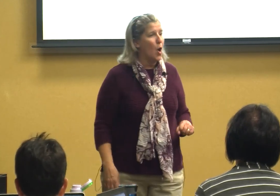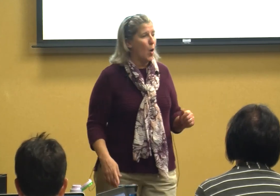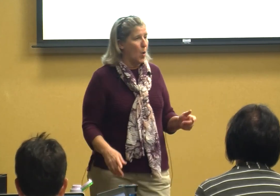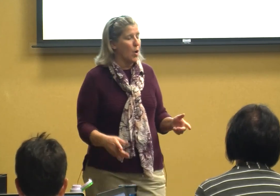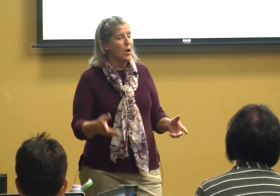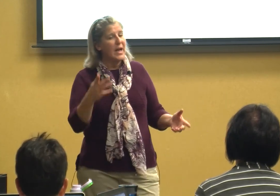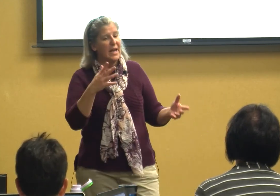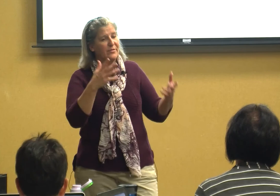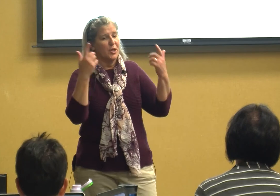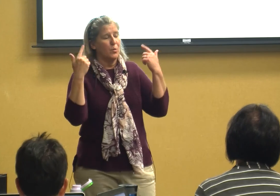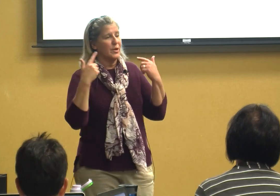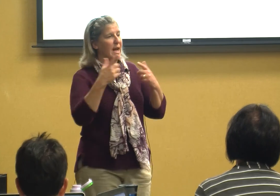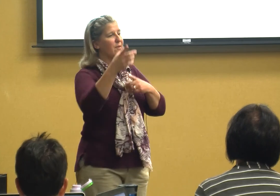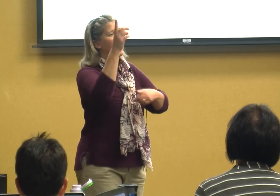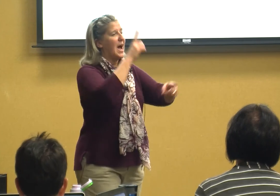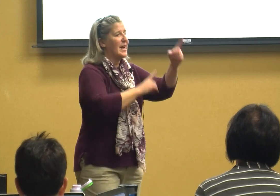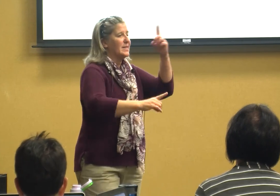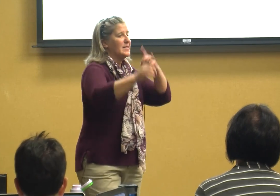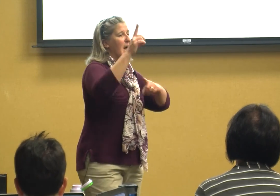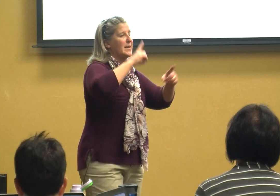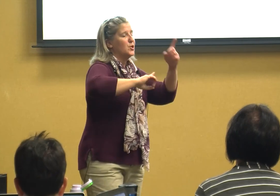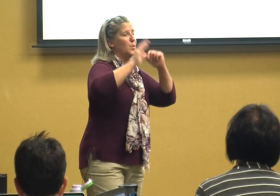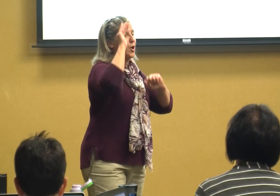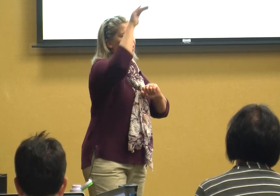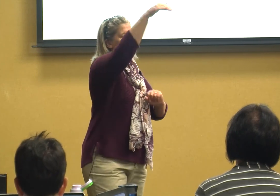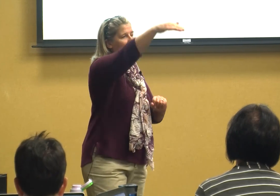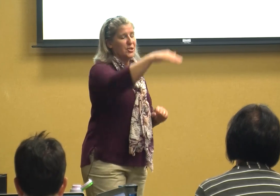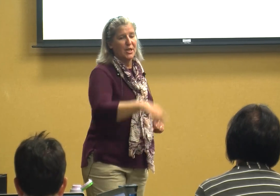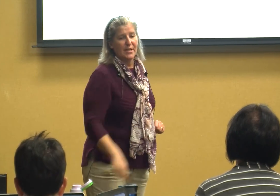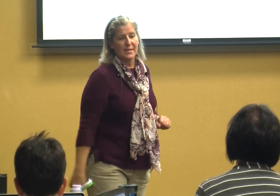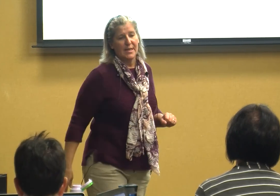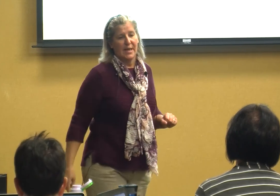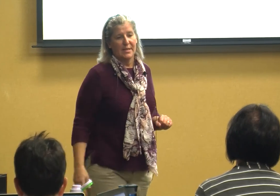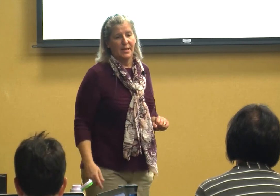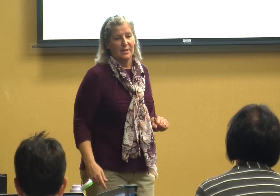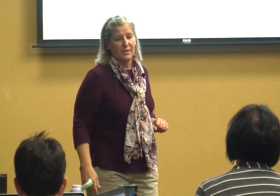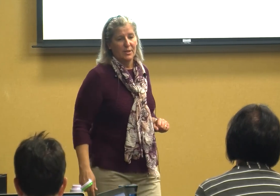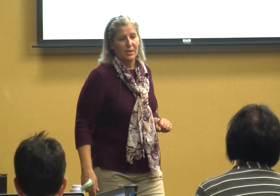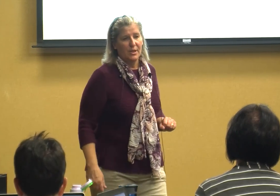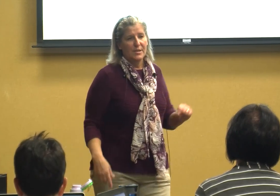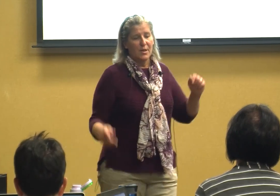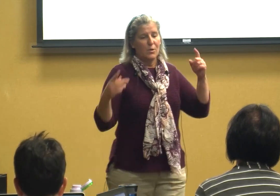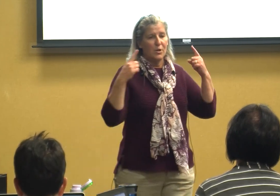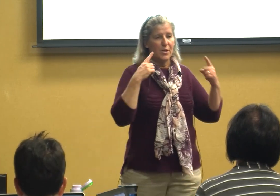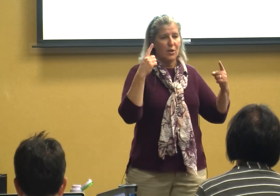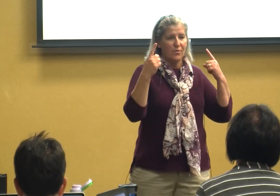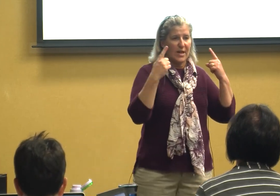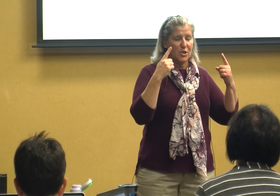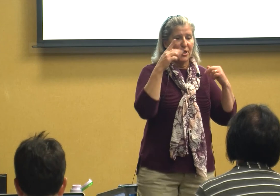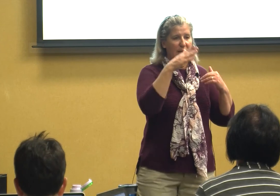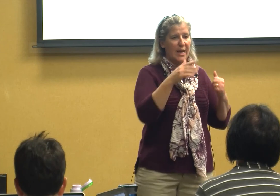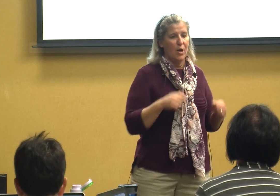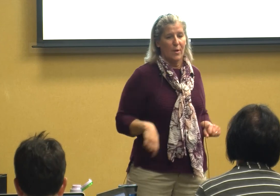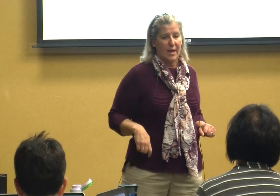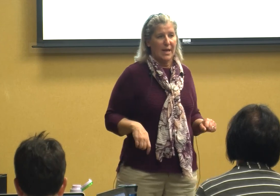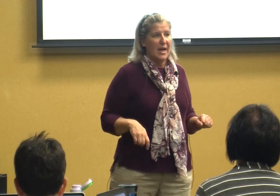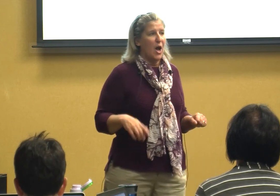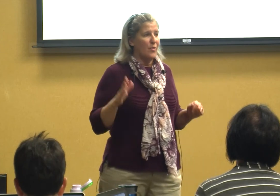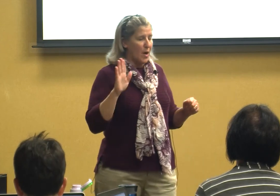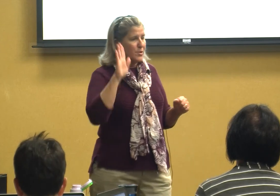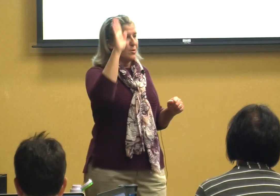if she were deaf I could sign to her and she could see it so using your vision and hearing those are